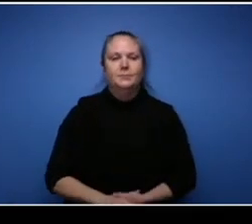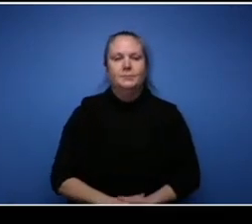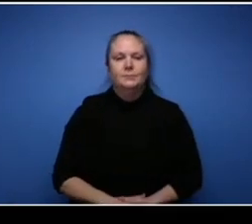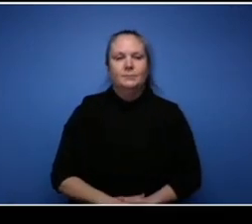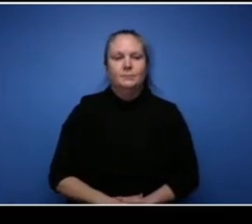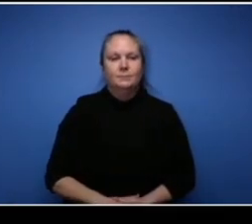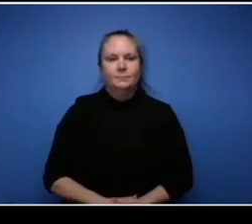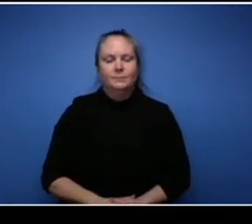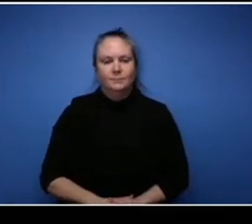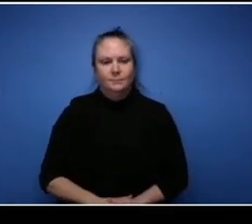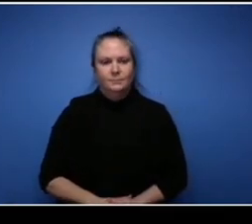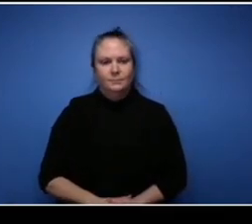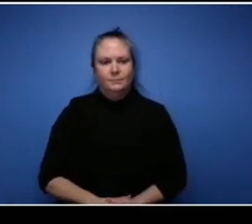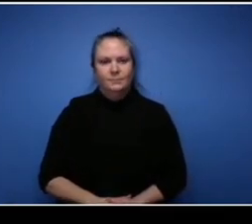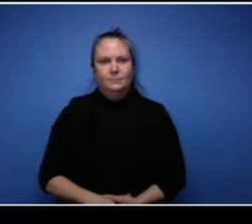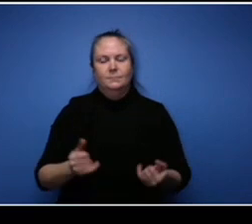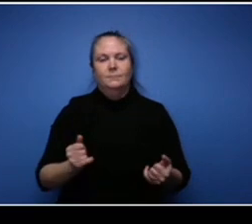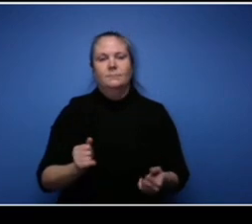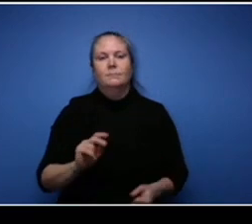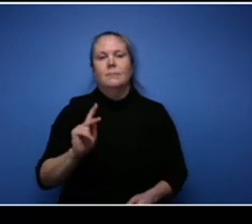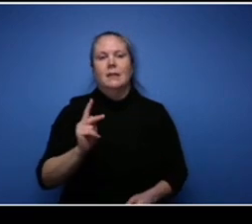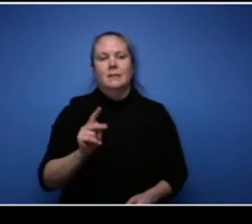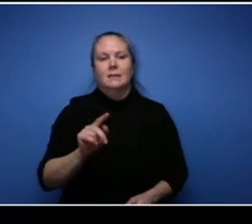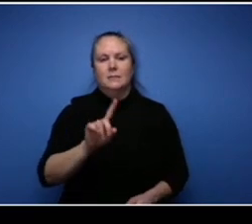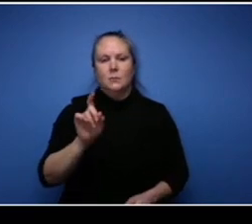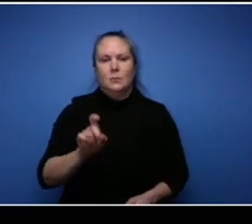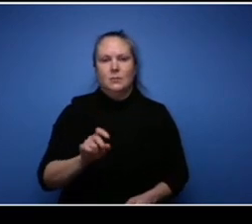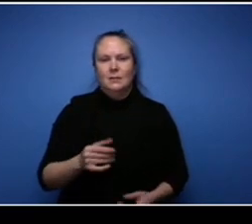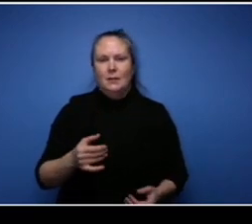and I'm just going to stick with Tia Nathan and Glenn if that's okay for it for this next